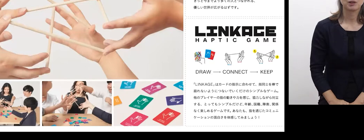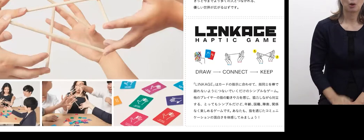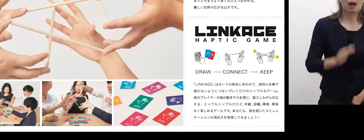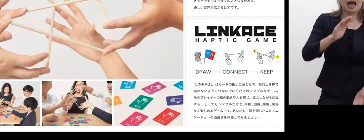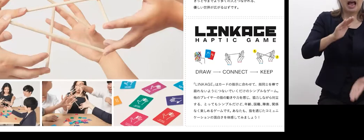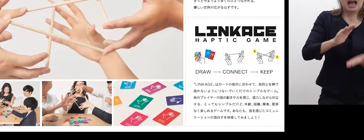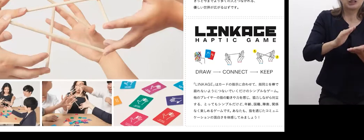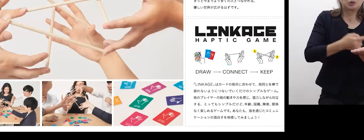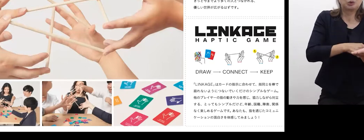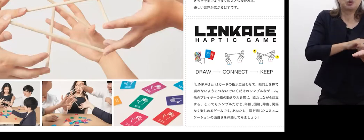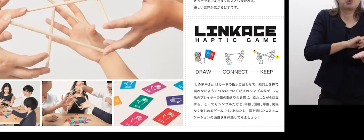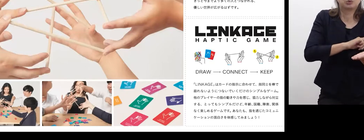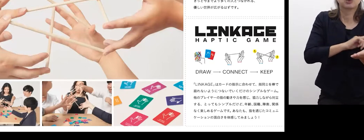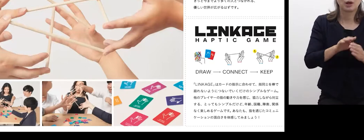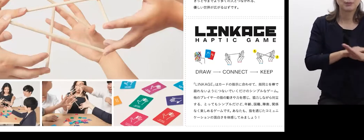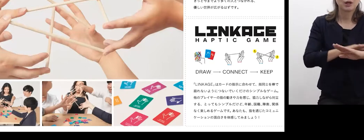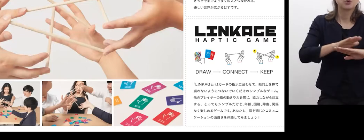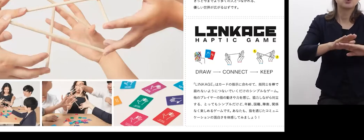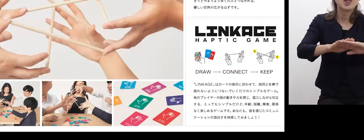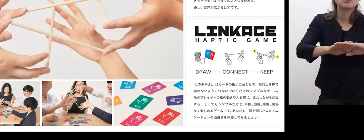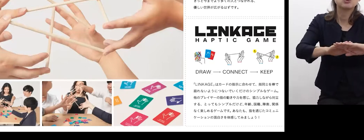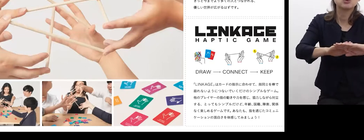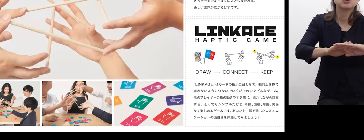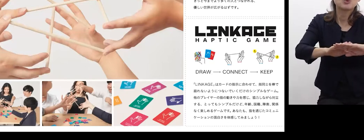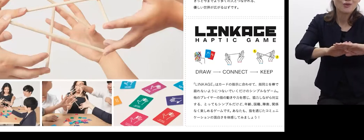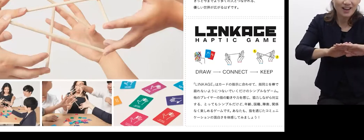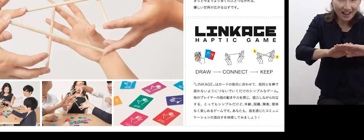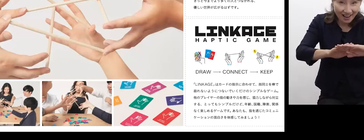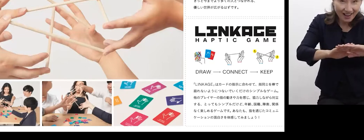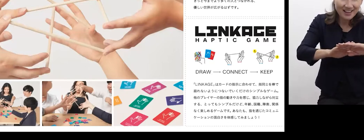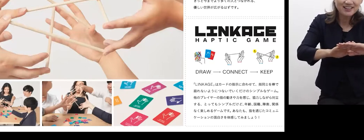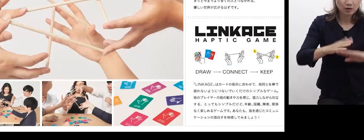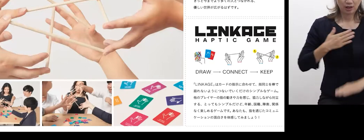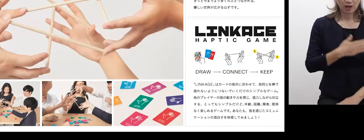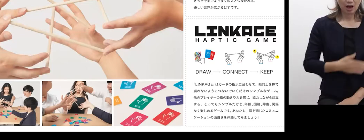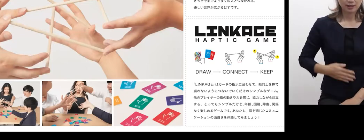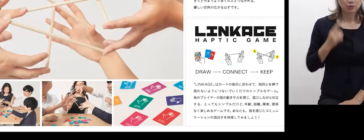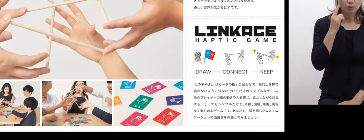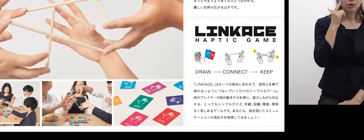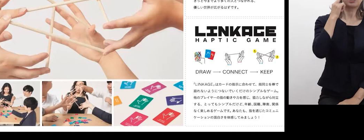touching, or body feeling of each people,